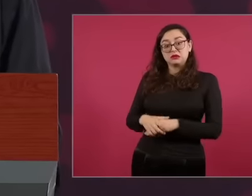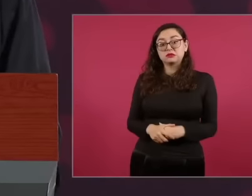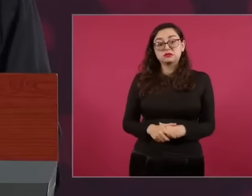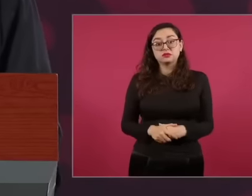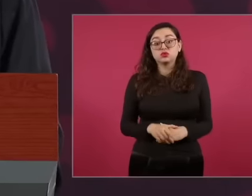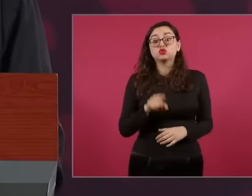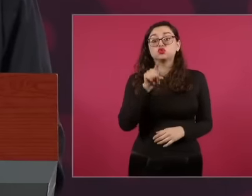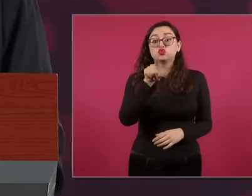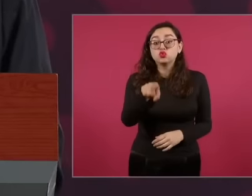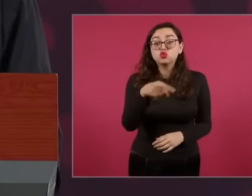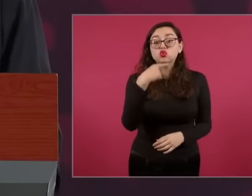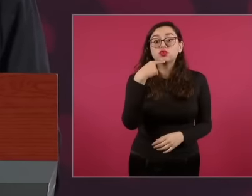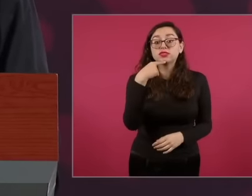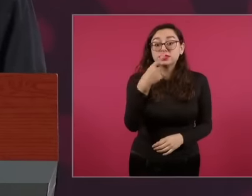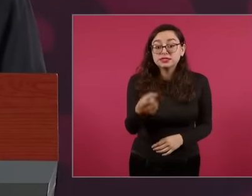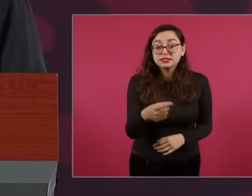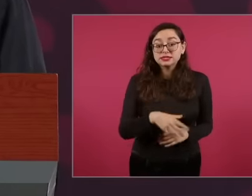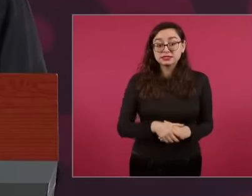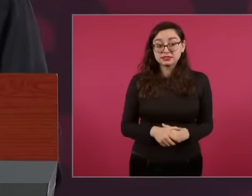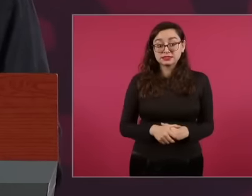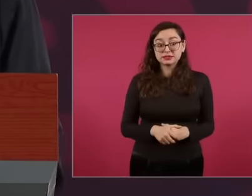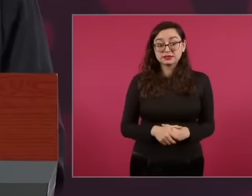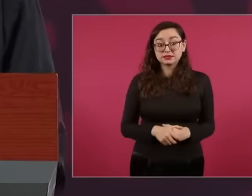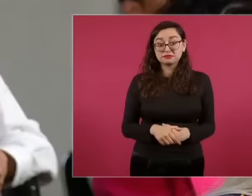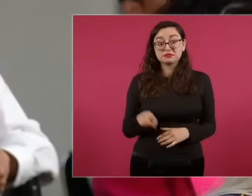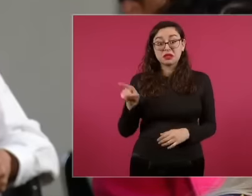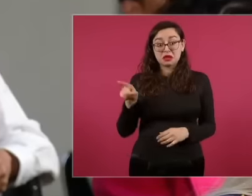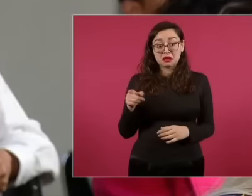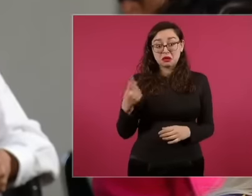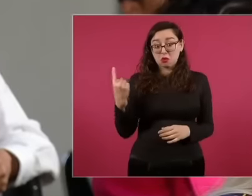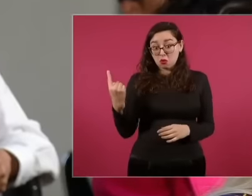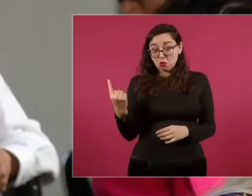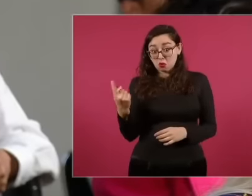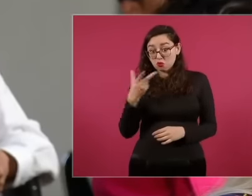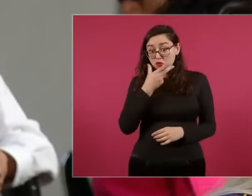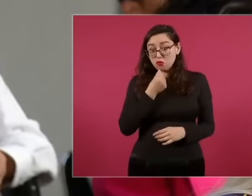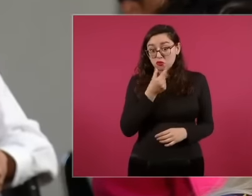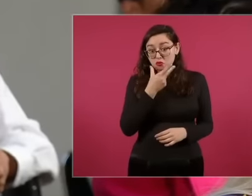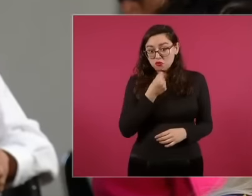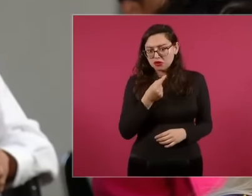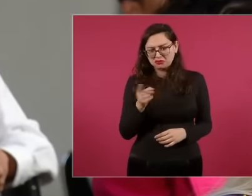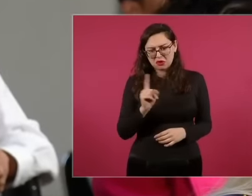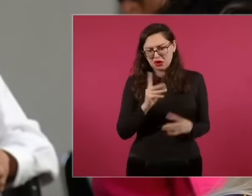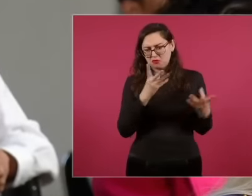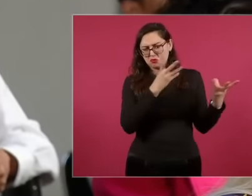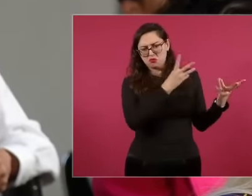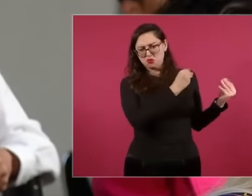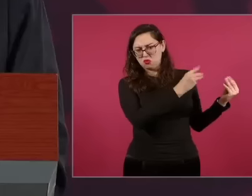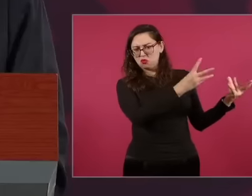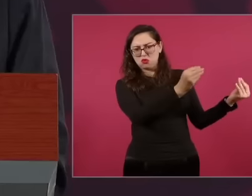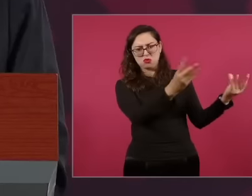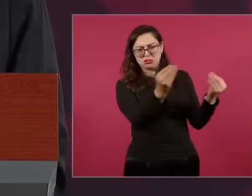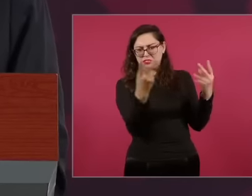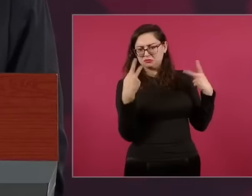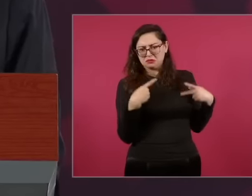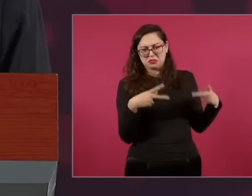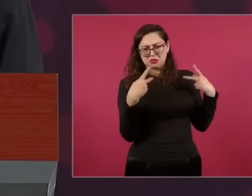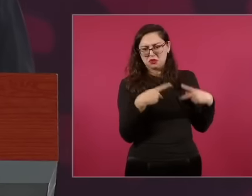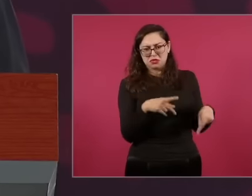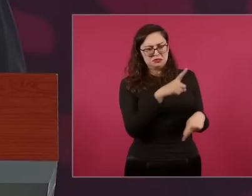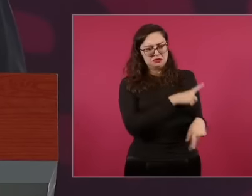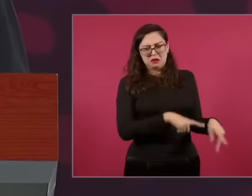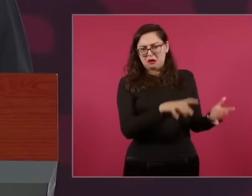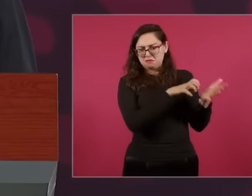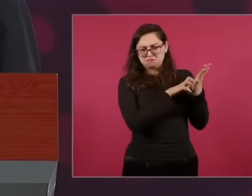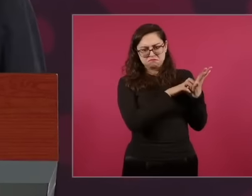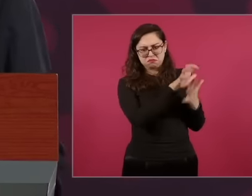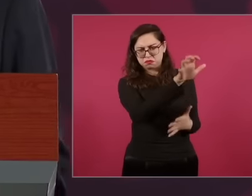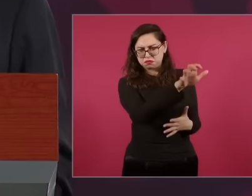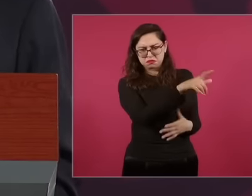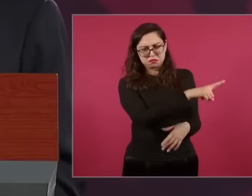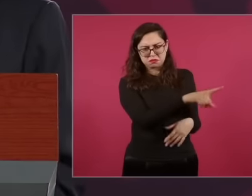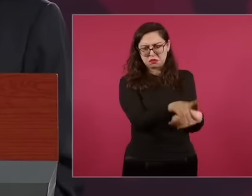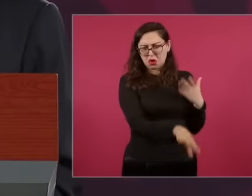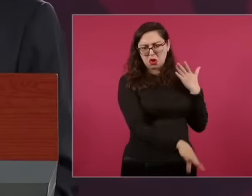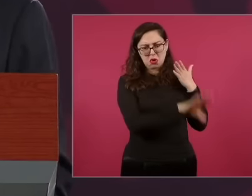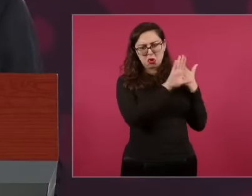And you know what, not just that man, but millions because our adversaries are